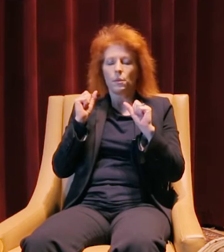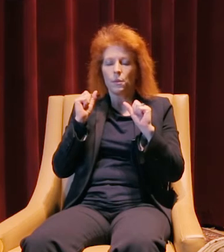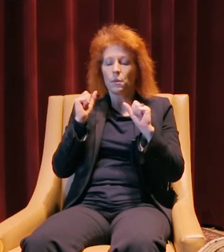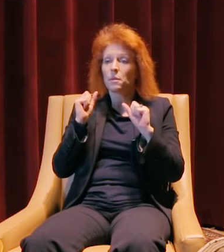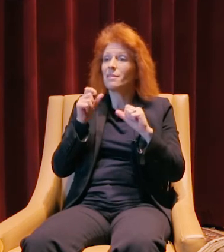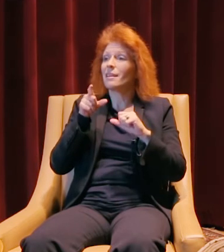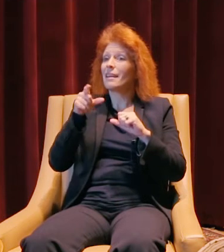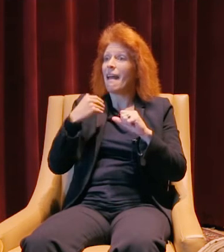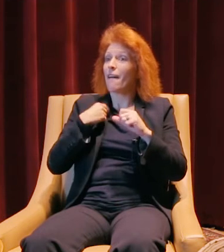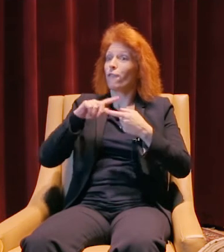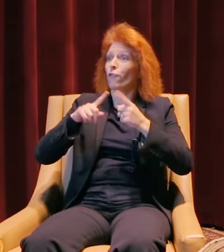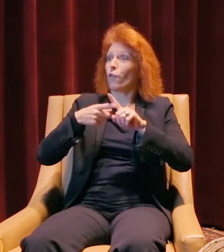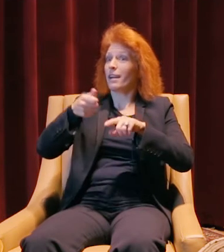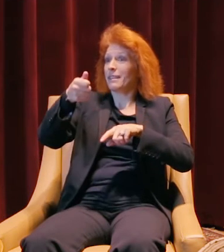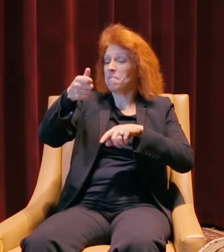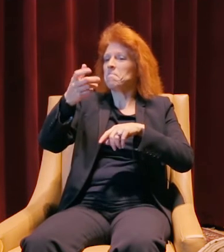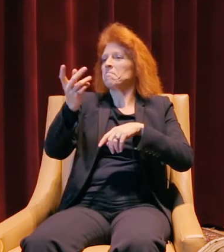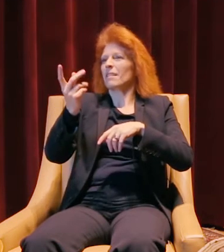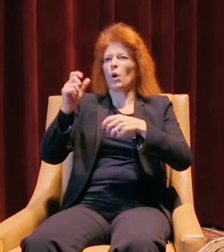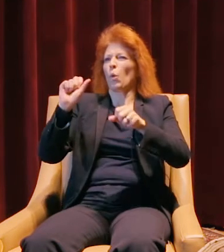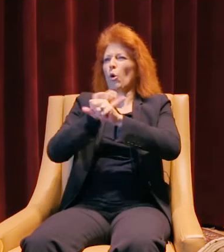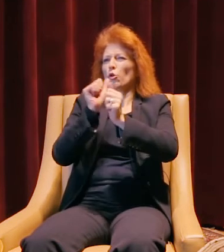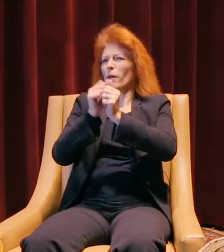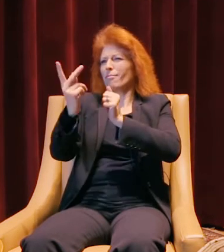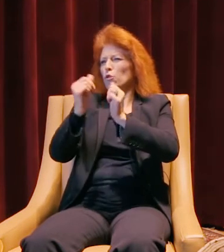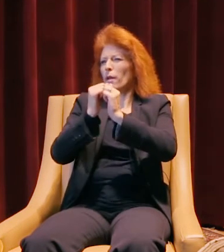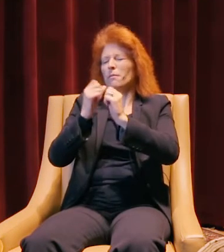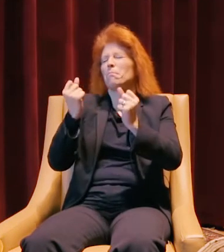He's got a friend of his that has worked with him for a lot of years that was more than happy